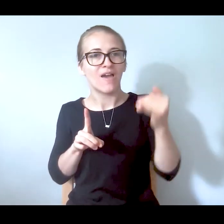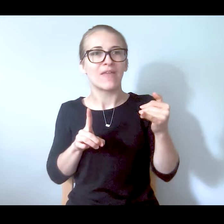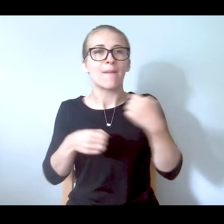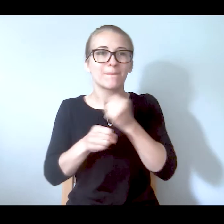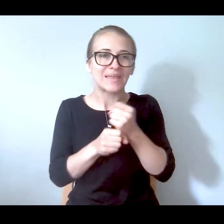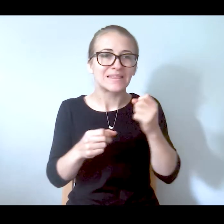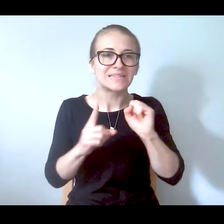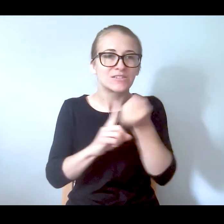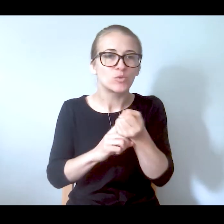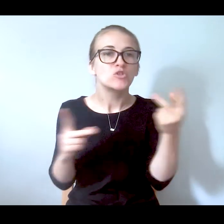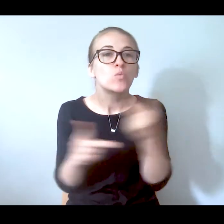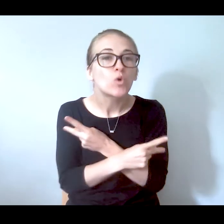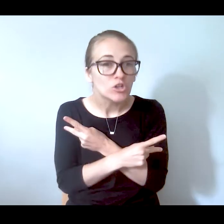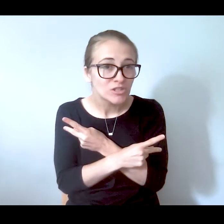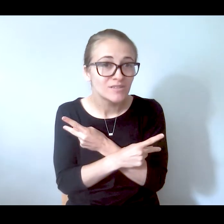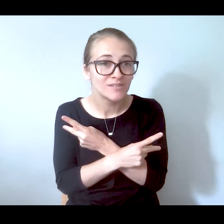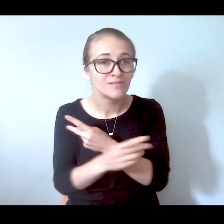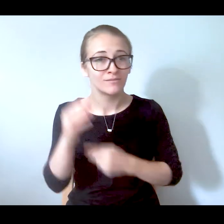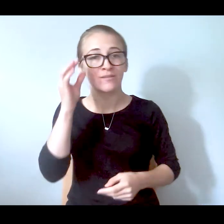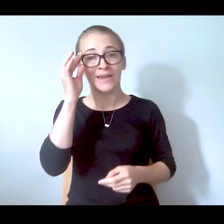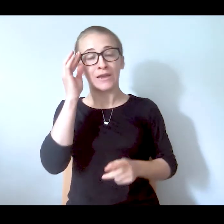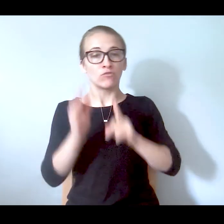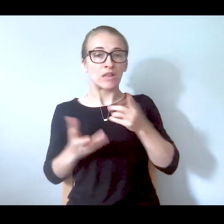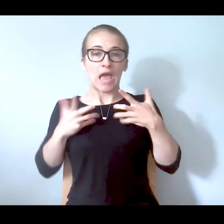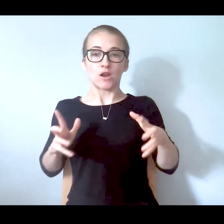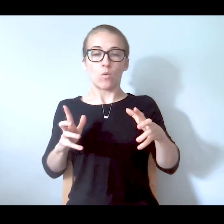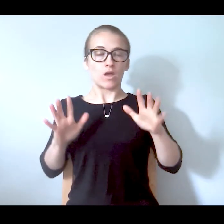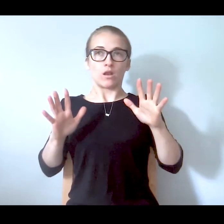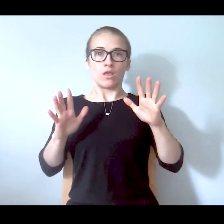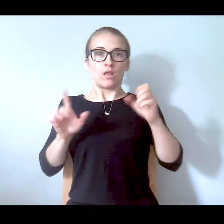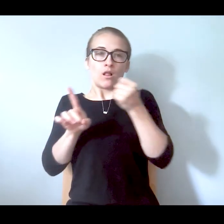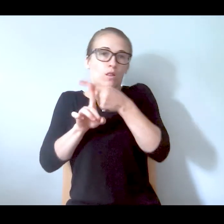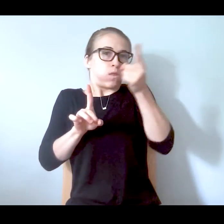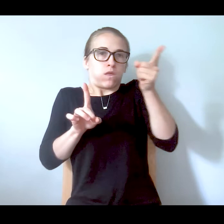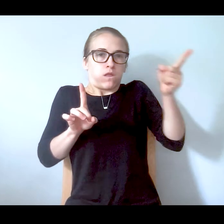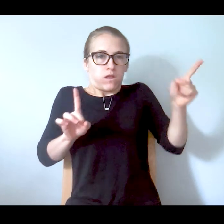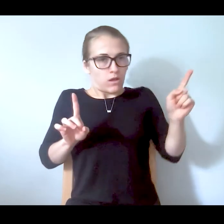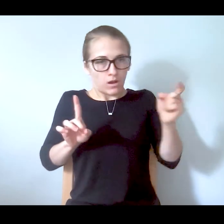So not to just go down a rabbit hole but I want you to know where this stems from. This is deeply